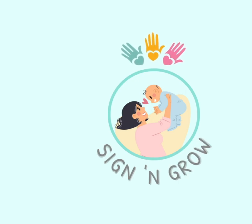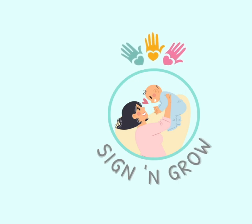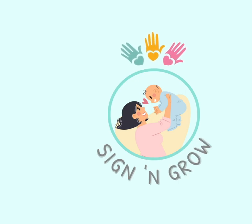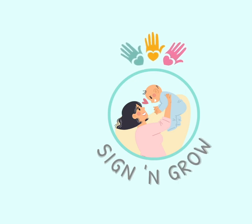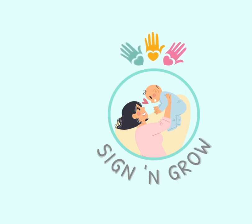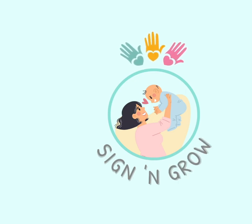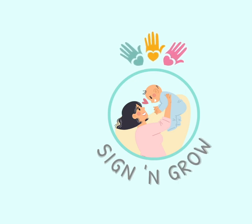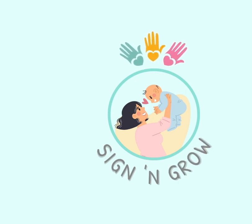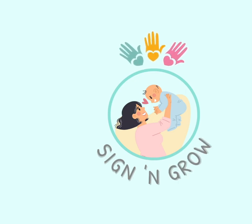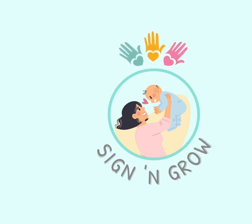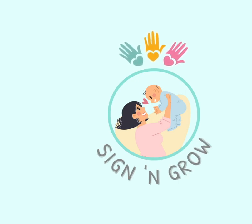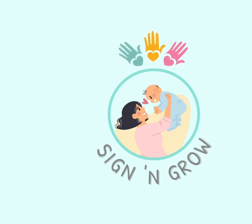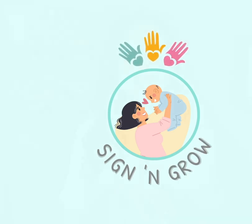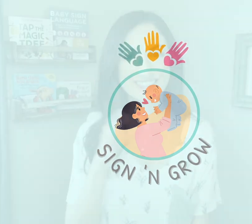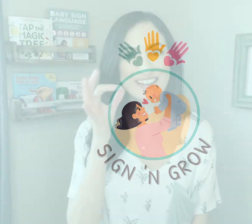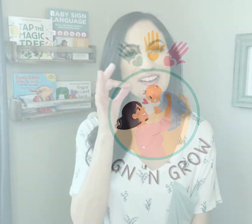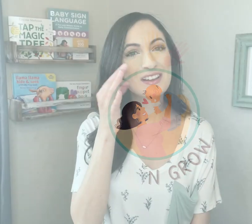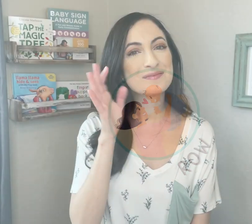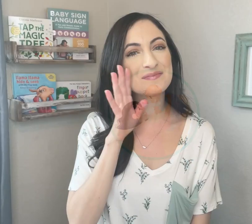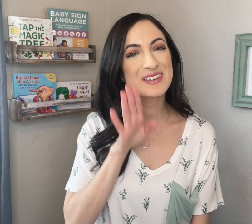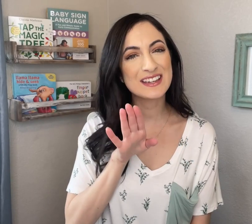BEE. BEE.